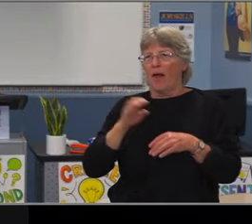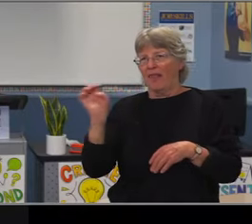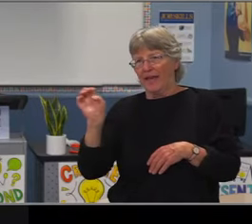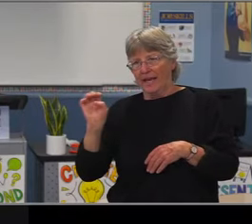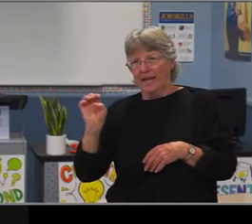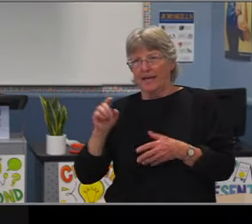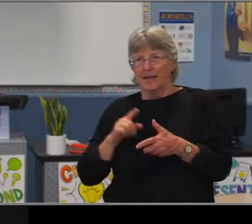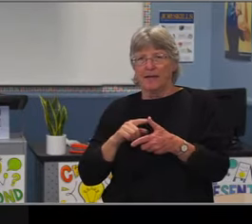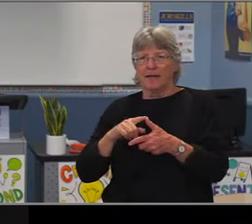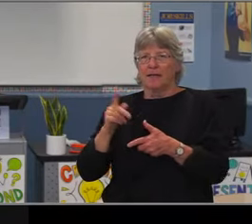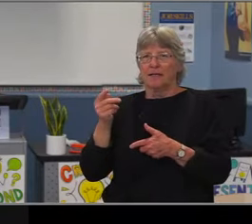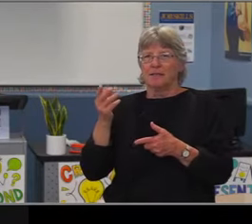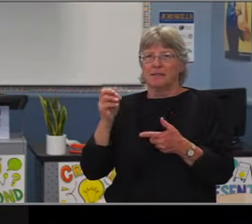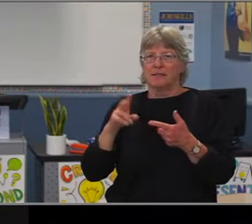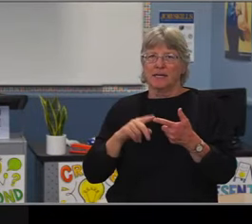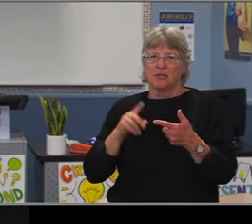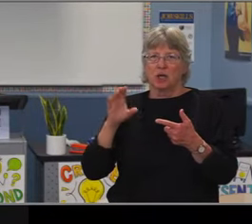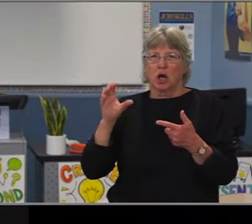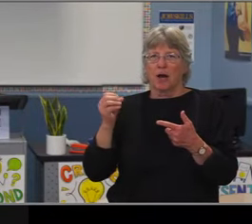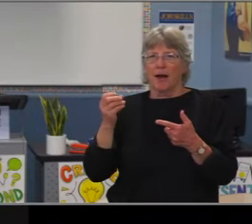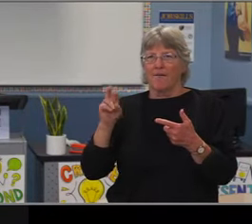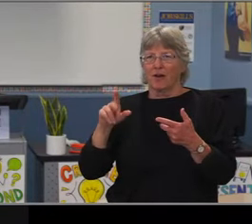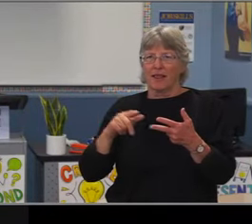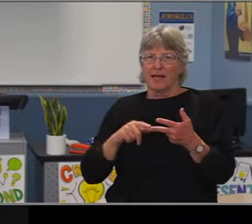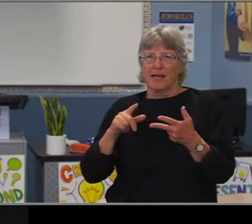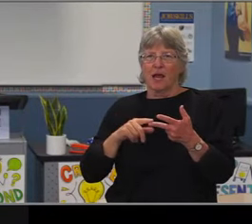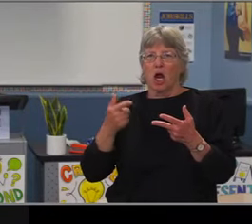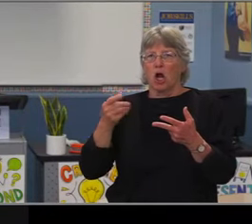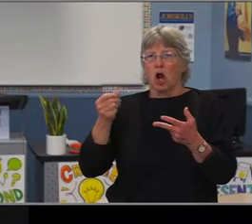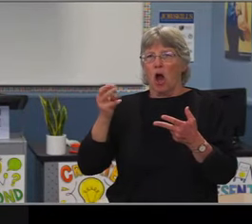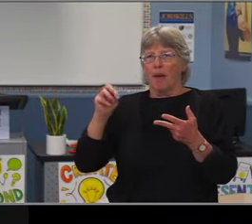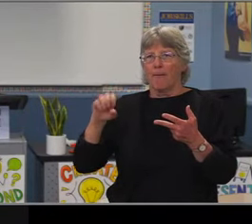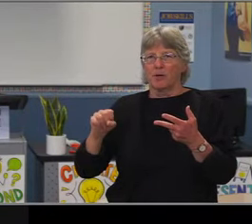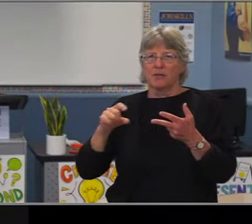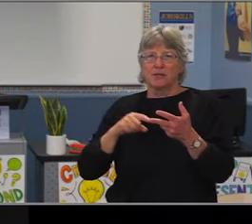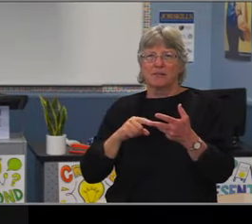versus those that were staying online, versus those that were choosing an independent study.